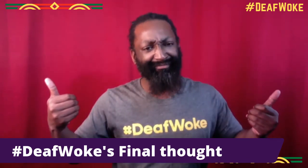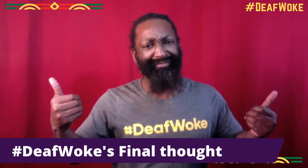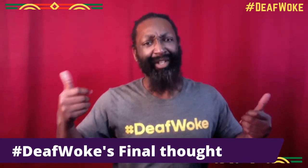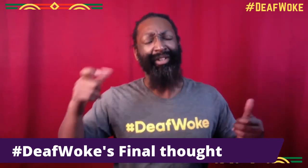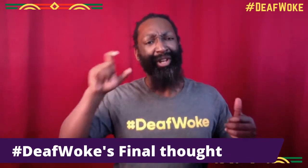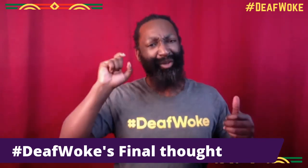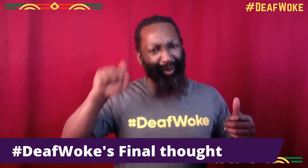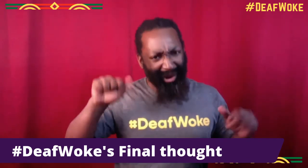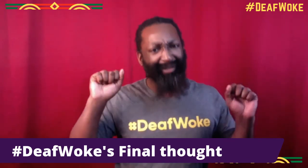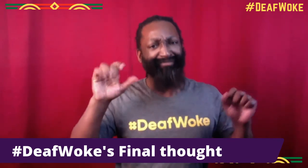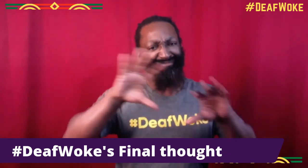Just...